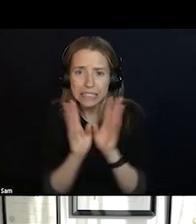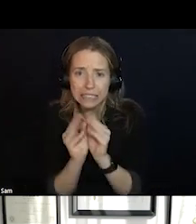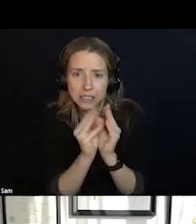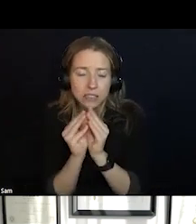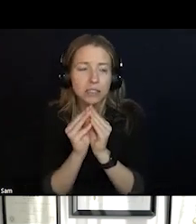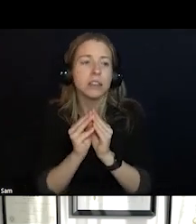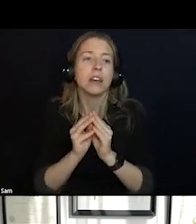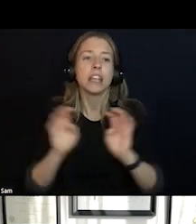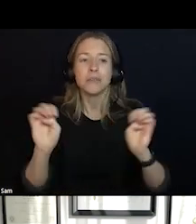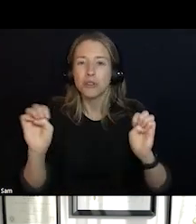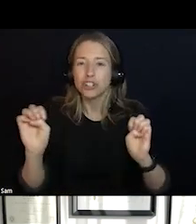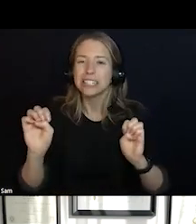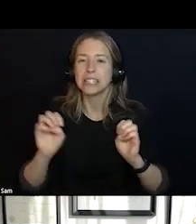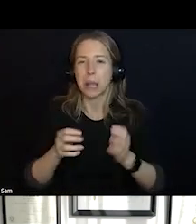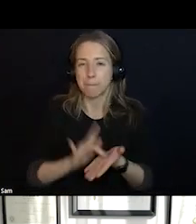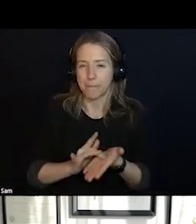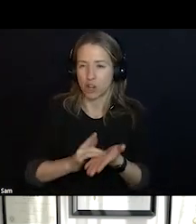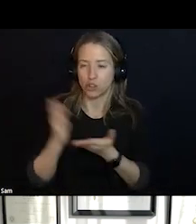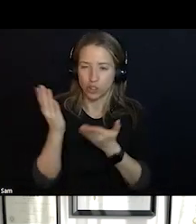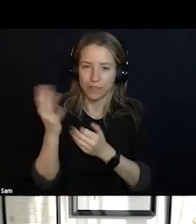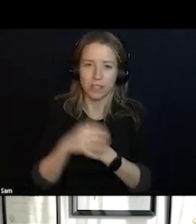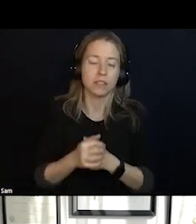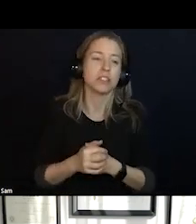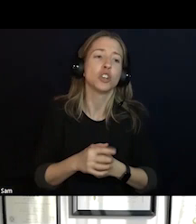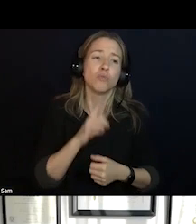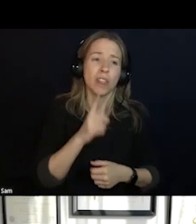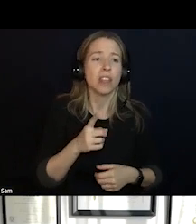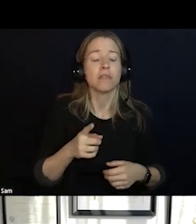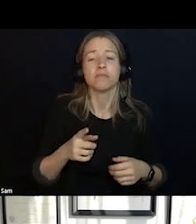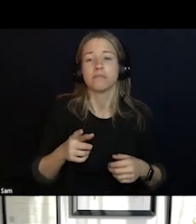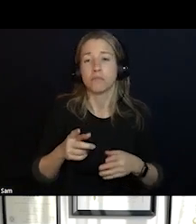PROFESSIONAL LED CONFERENCE AND CONVENING FOR MEDICAL LEADERSHIP